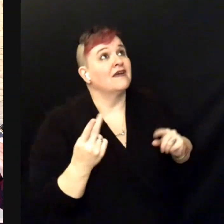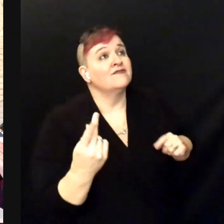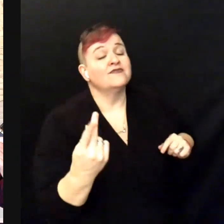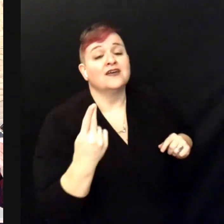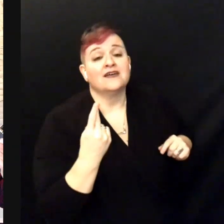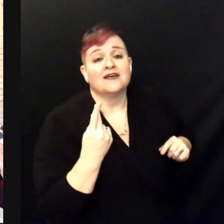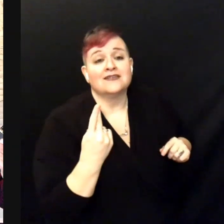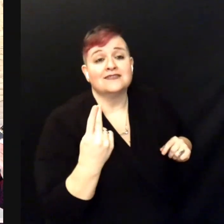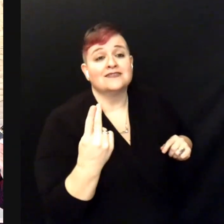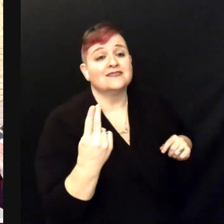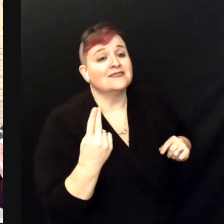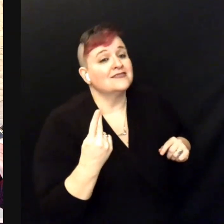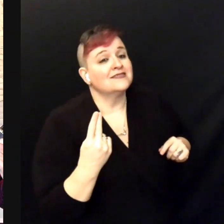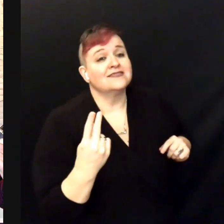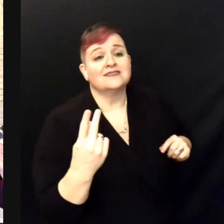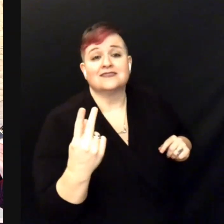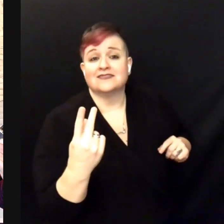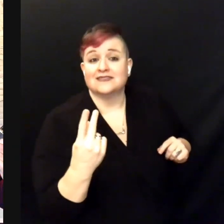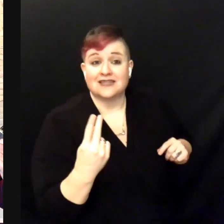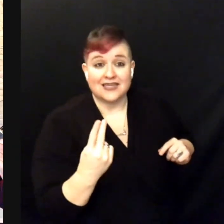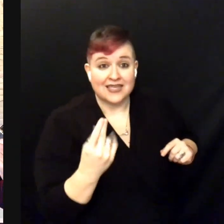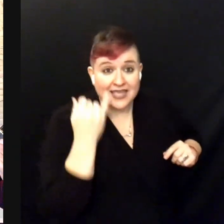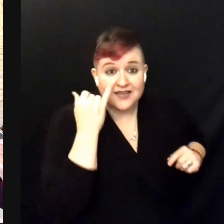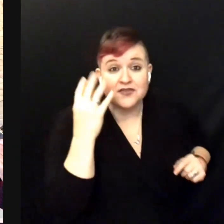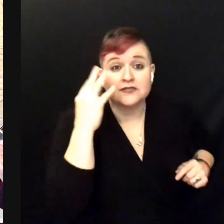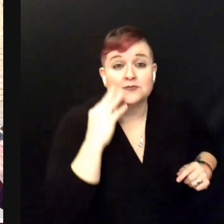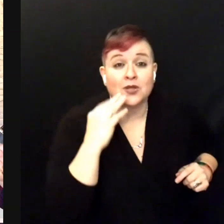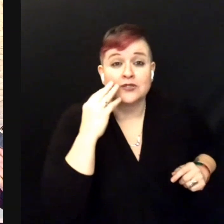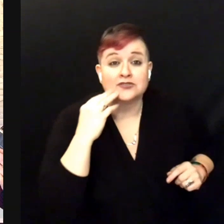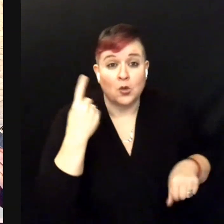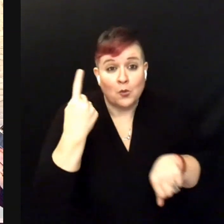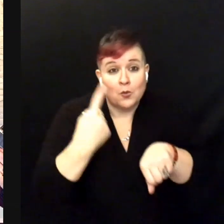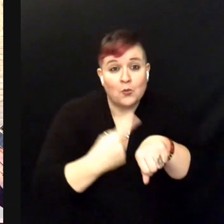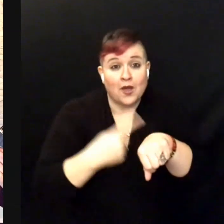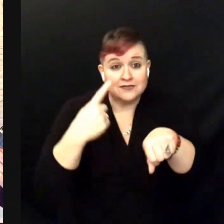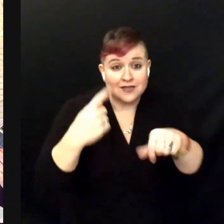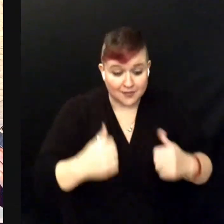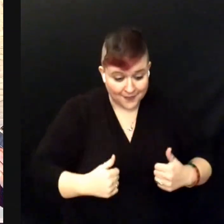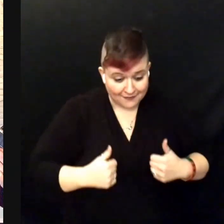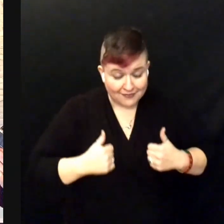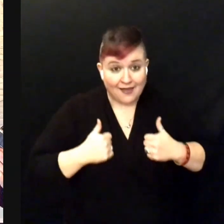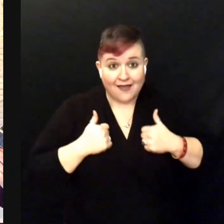Once in a lifetime